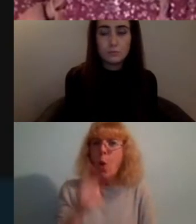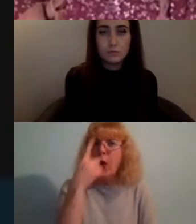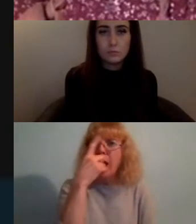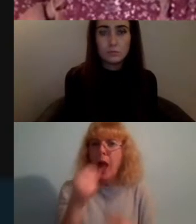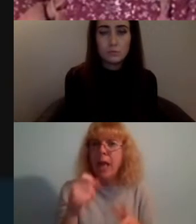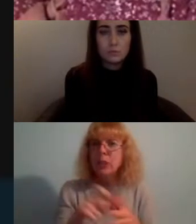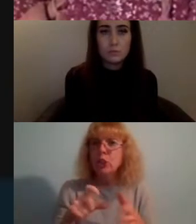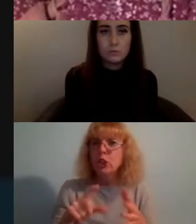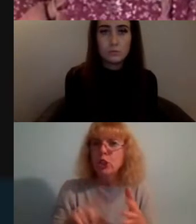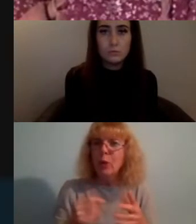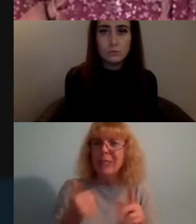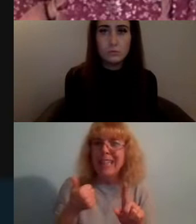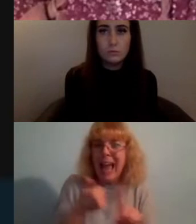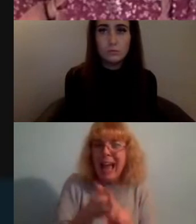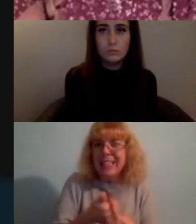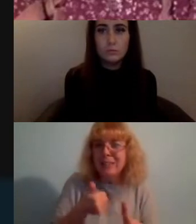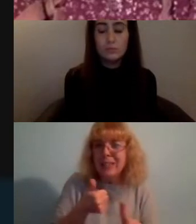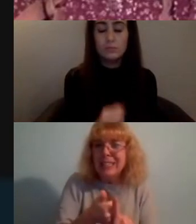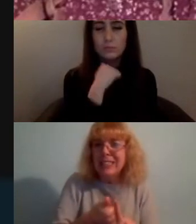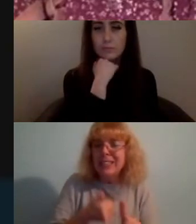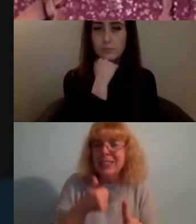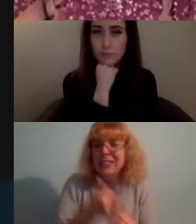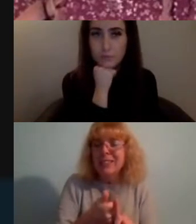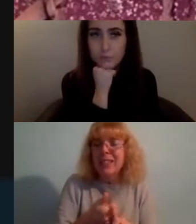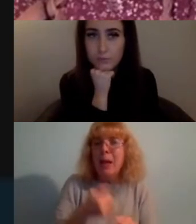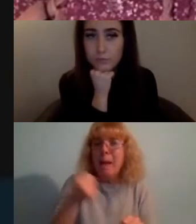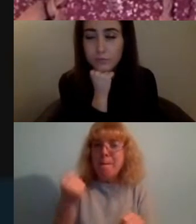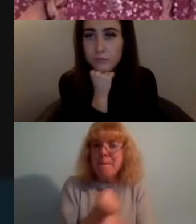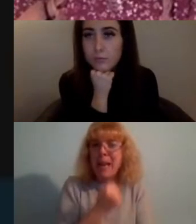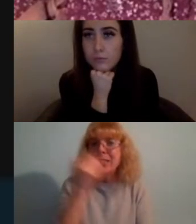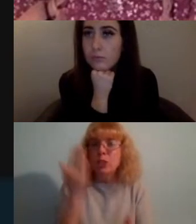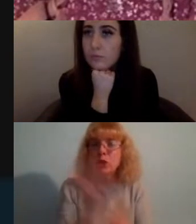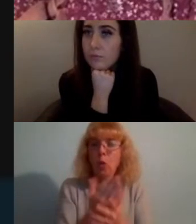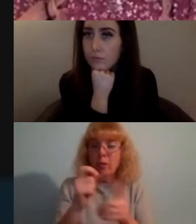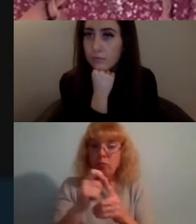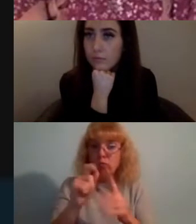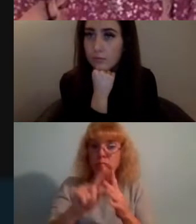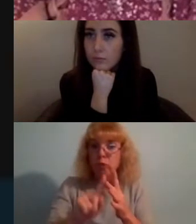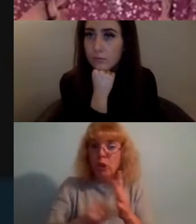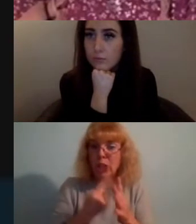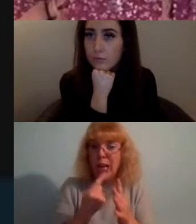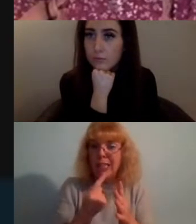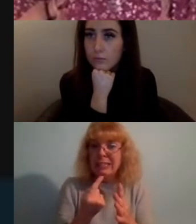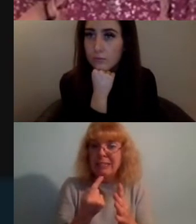as an activist to kind of make sure that this project wasn't just all about us?